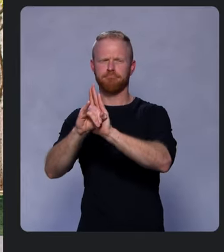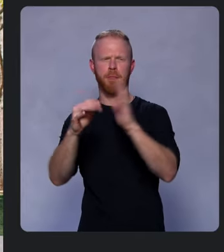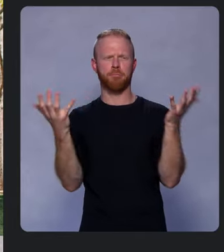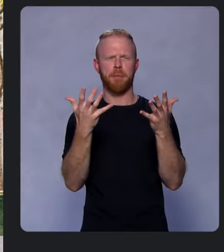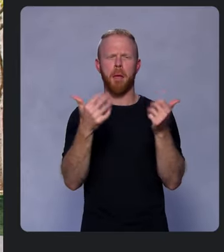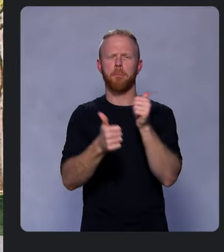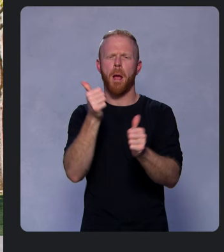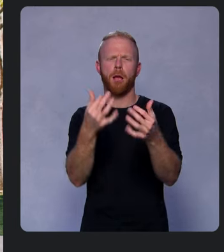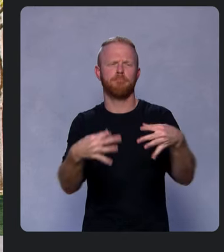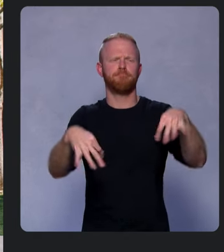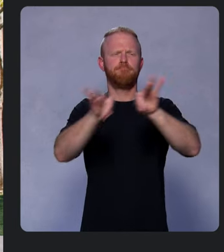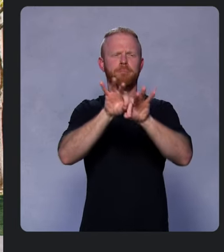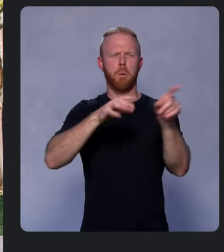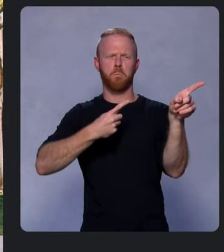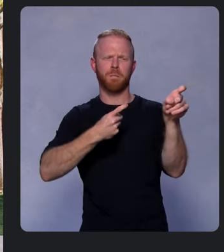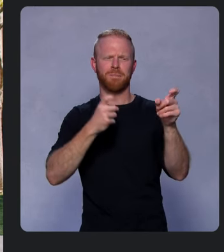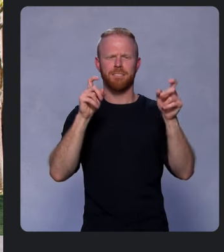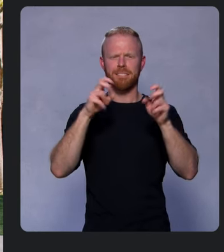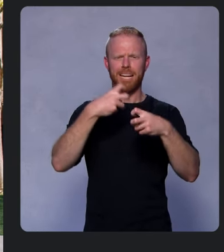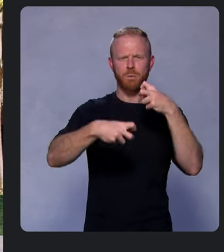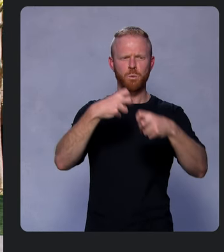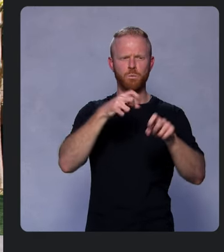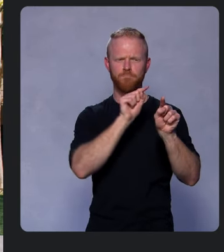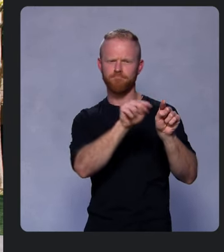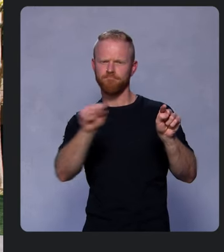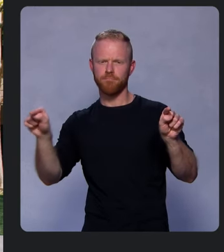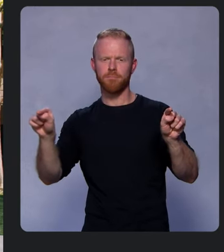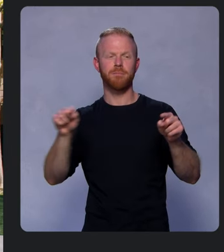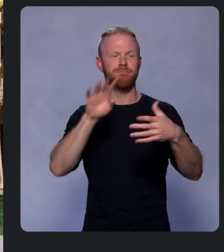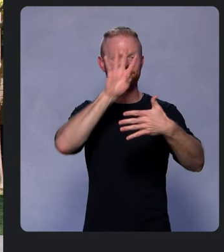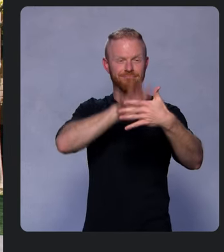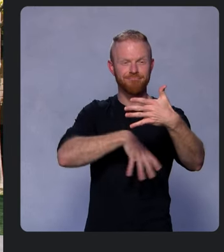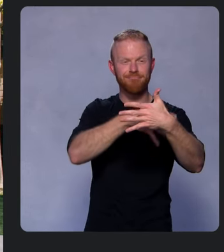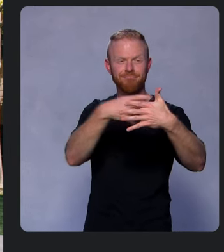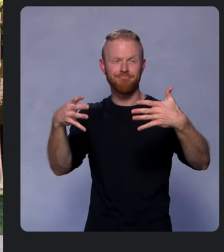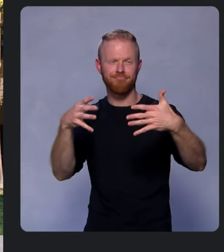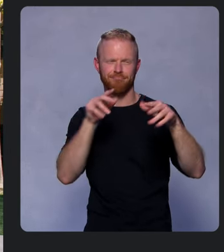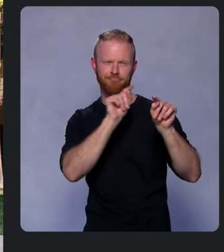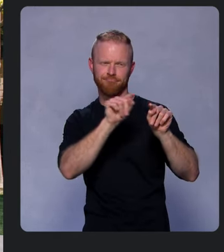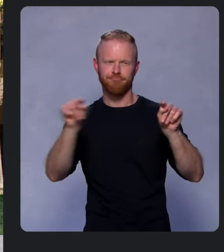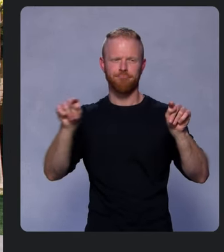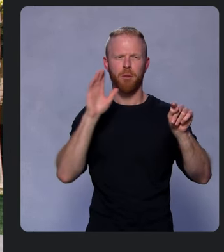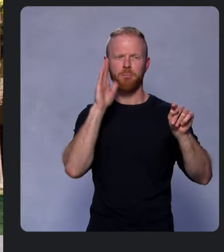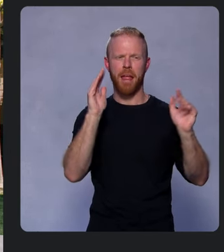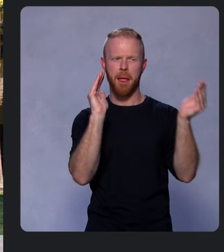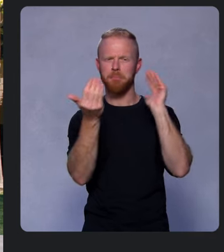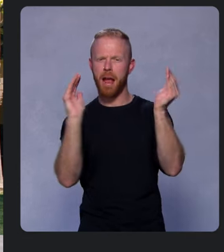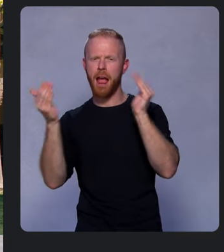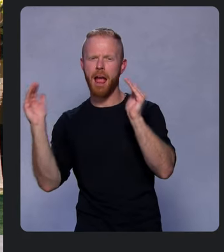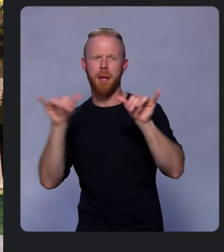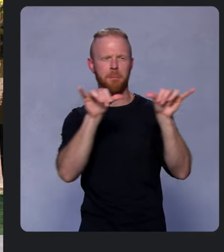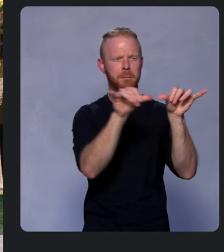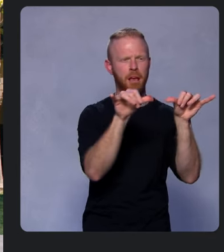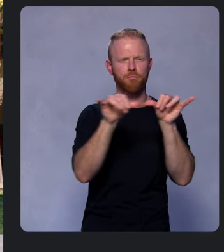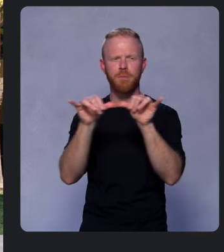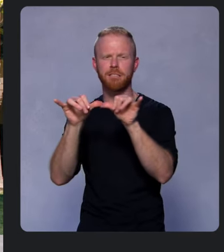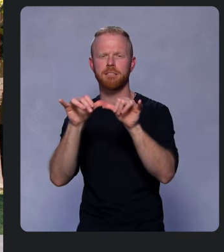The new comprehensive trace table lets you compare trends across your metrics and zero in on the biggest changes